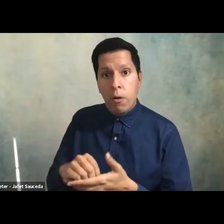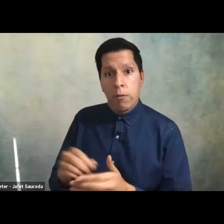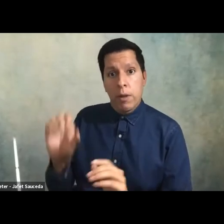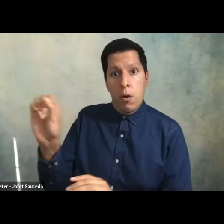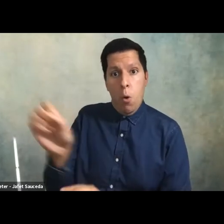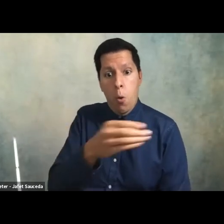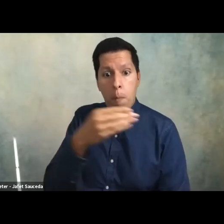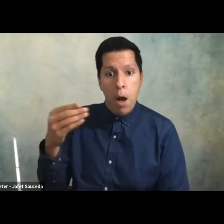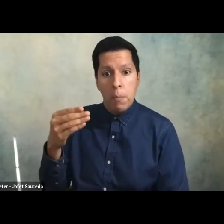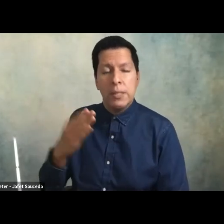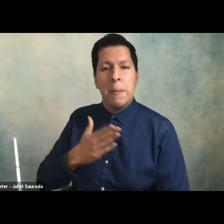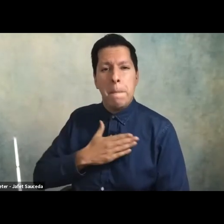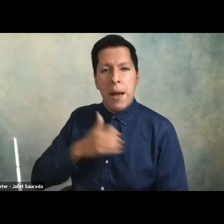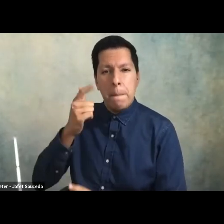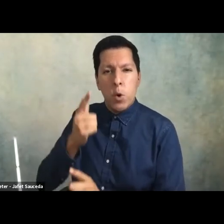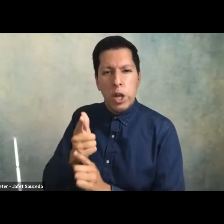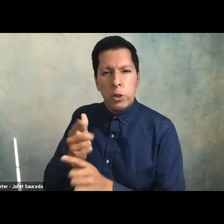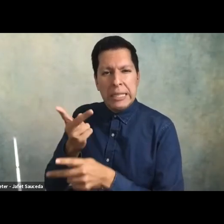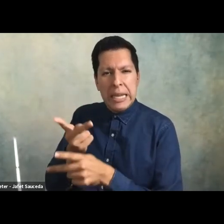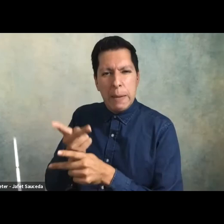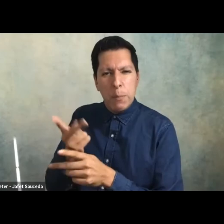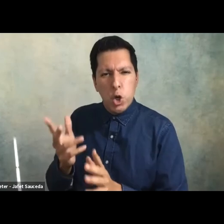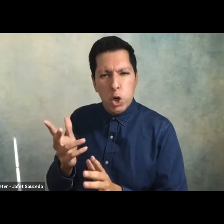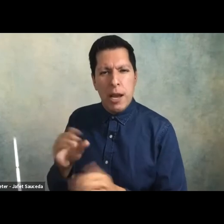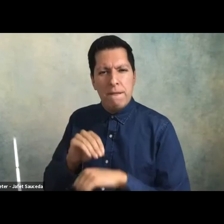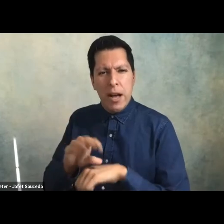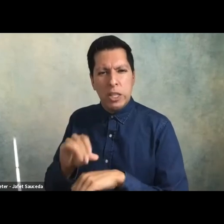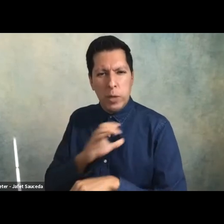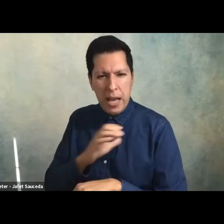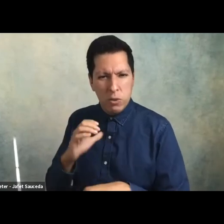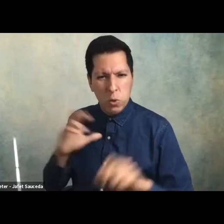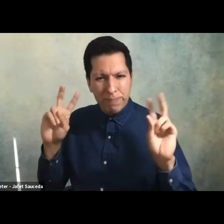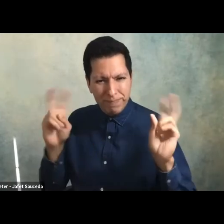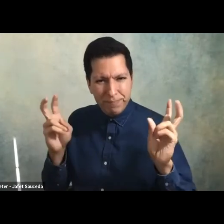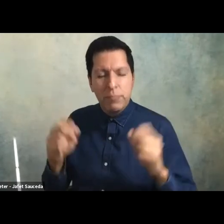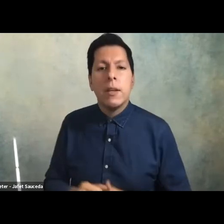my brothers keeper advisory council on the national education policy committee